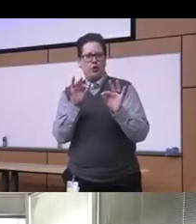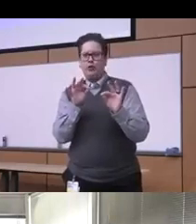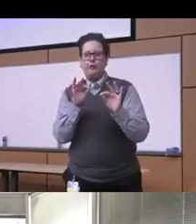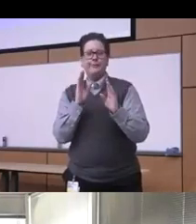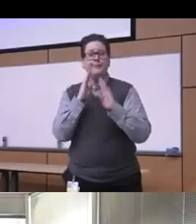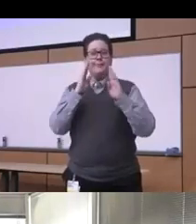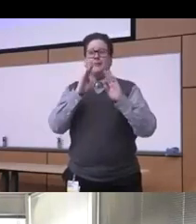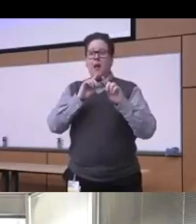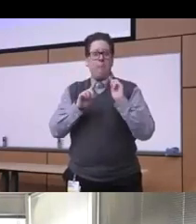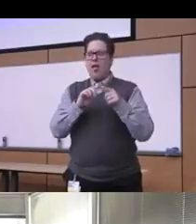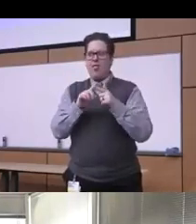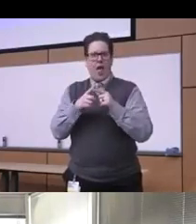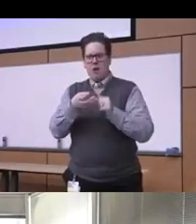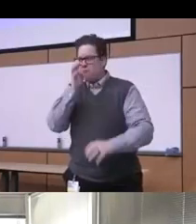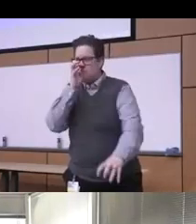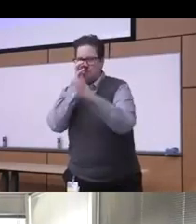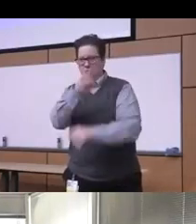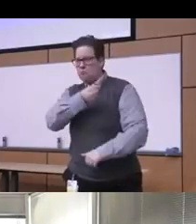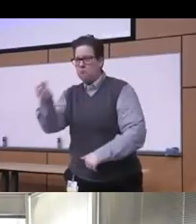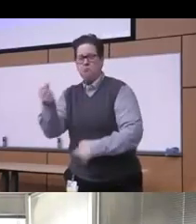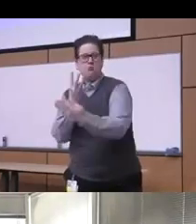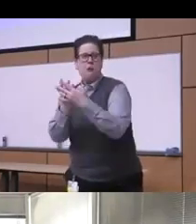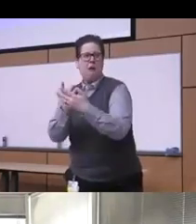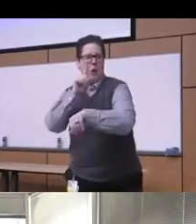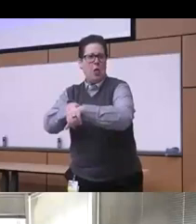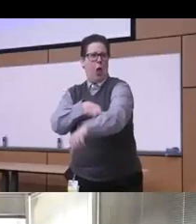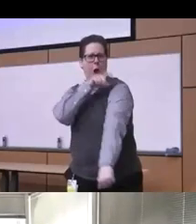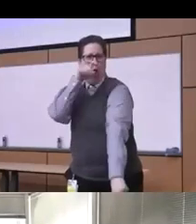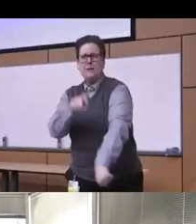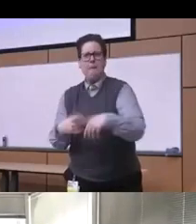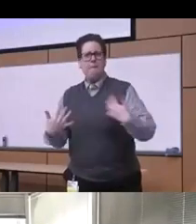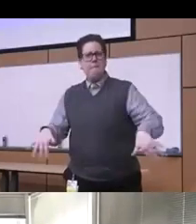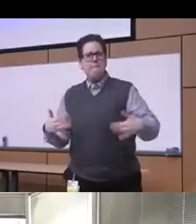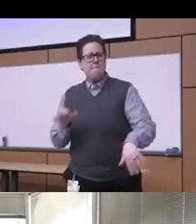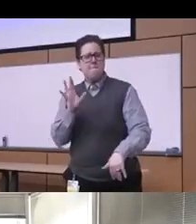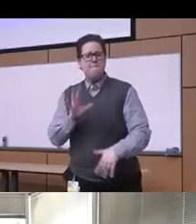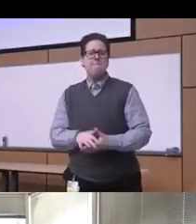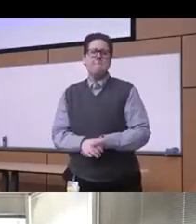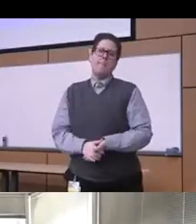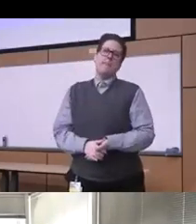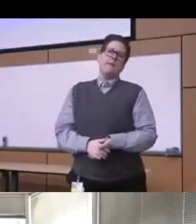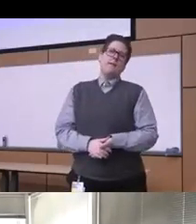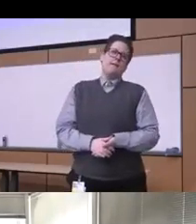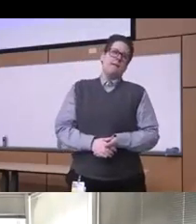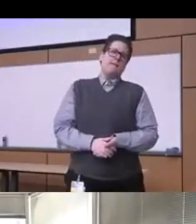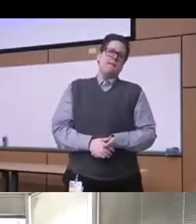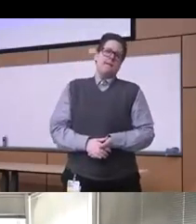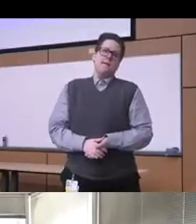were having a video ended up with really huge sentences you know and and there was a lot of